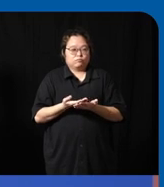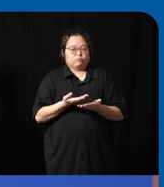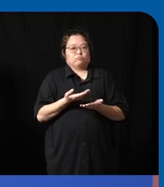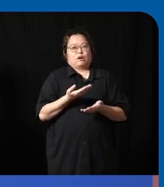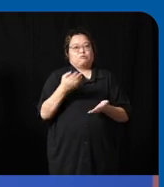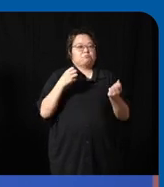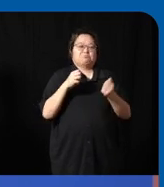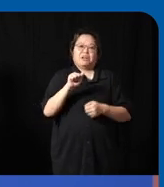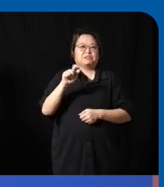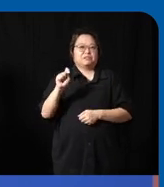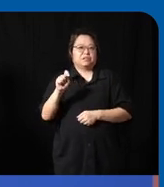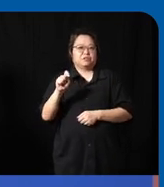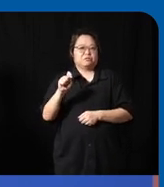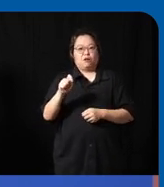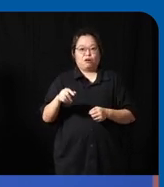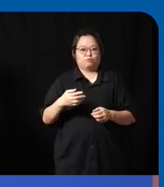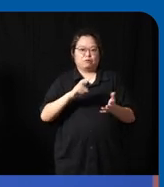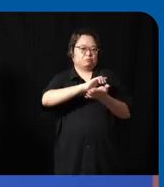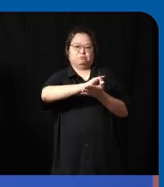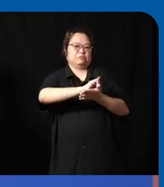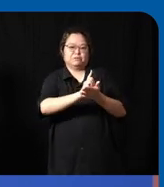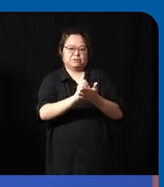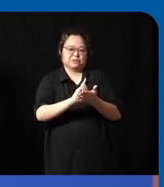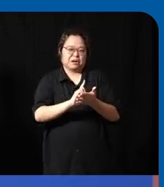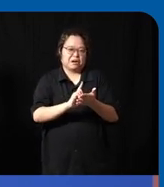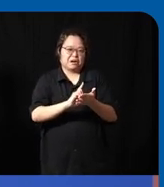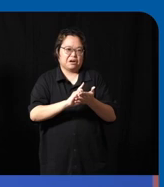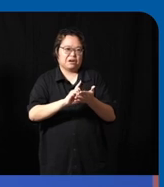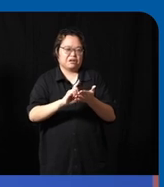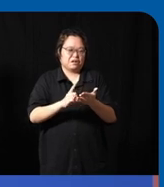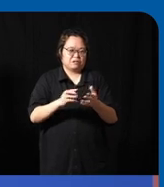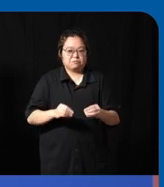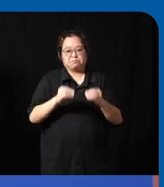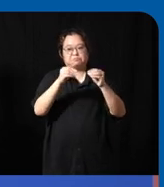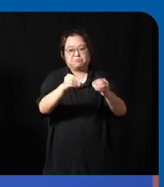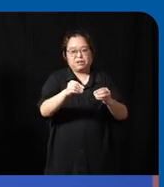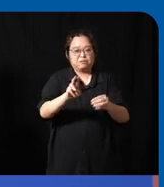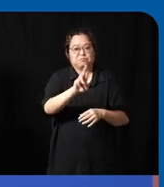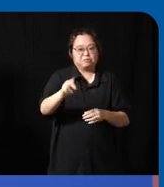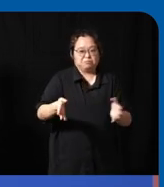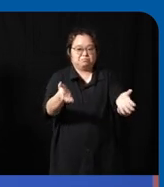assist of Technology we don't just design and and take on assessive technology just as at its